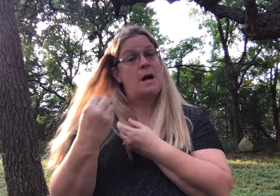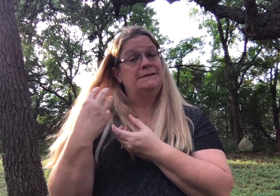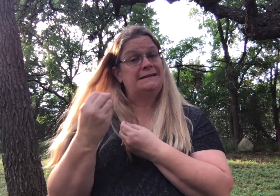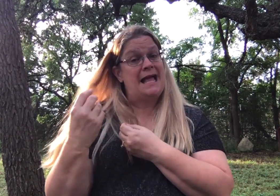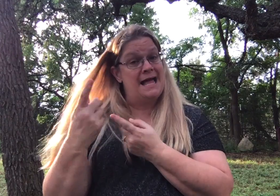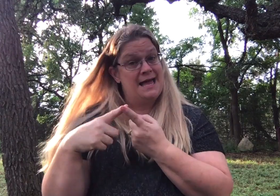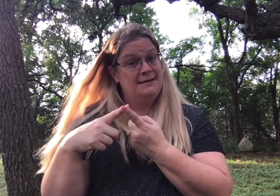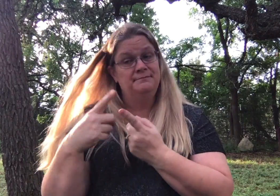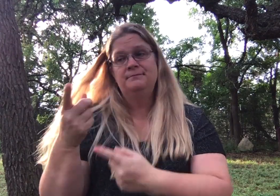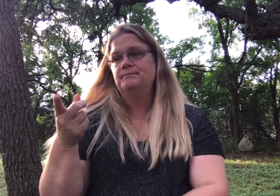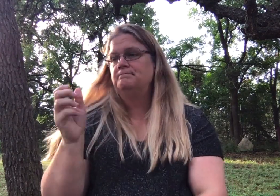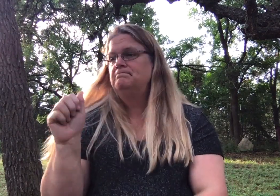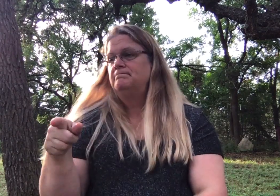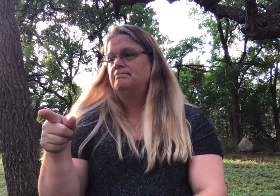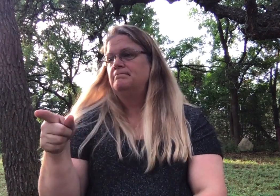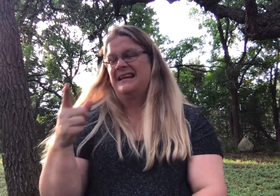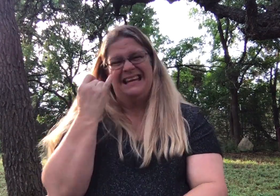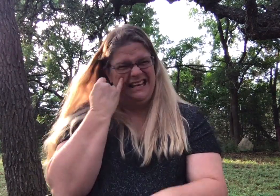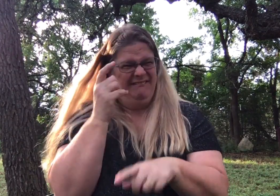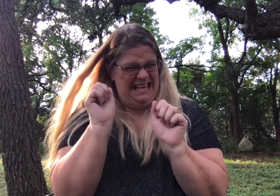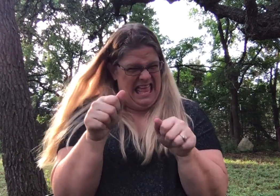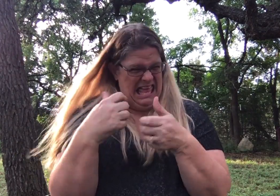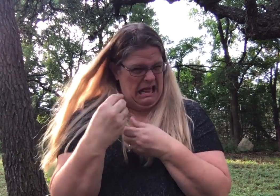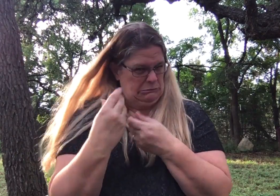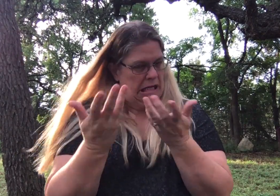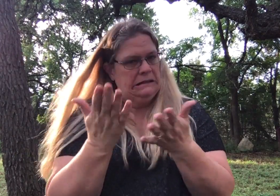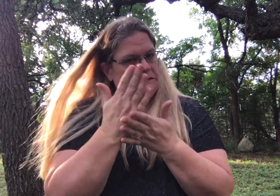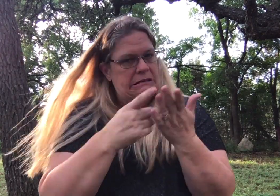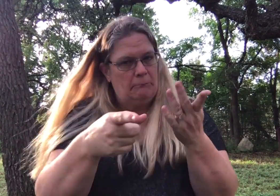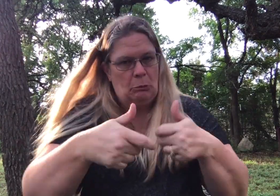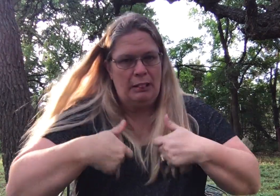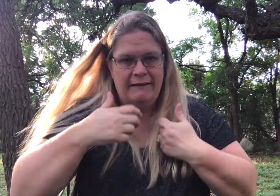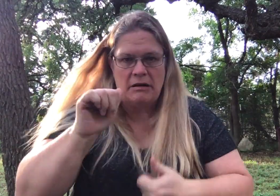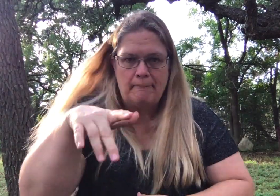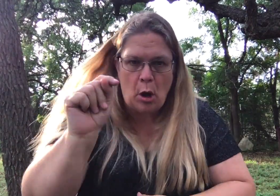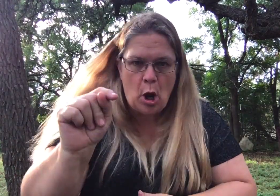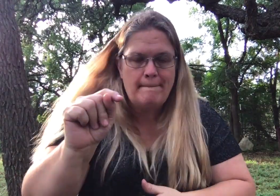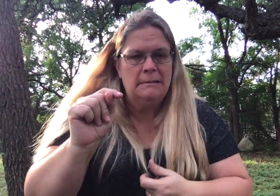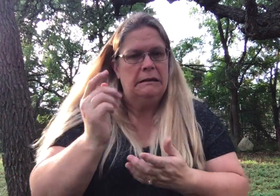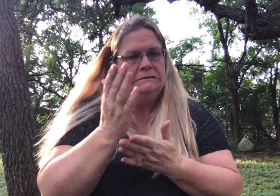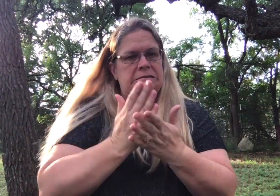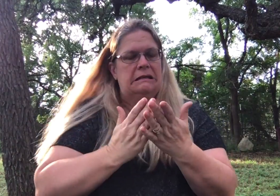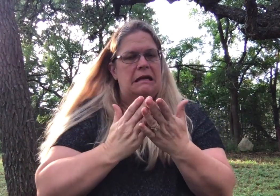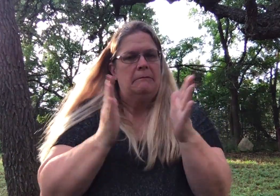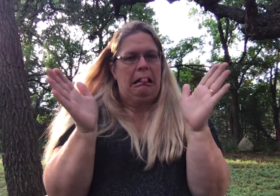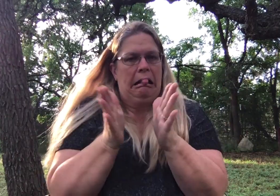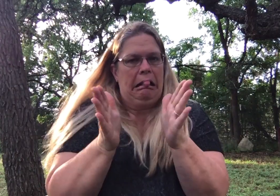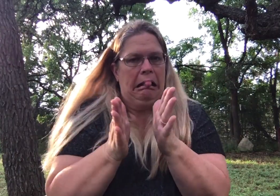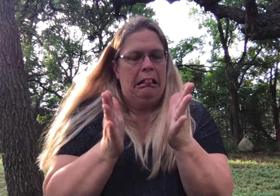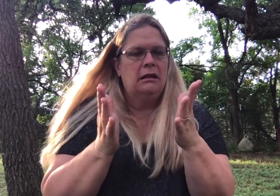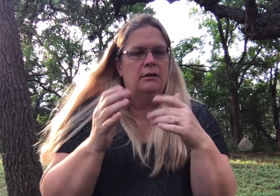For outdoor activities, if possible, I know some of you may live in an apartment or an area